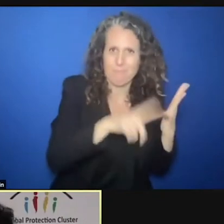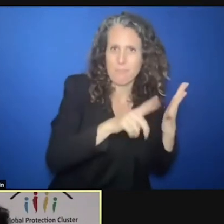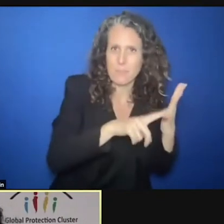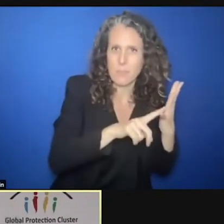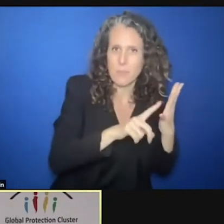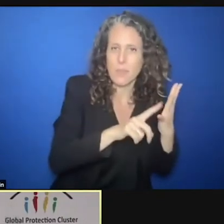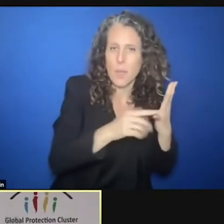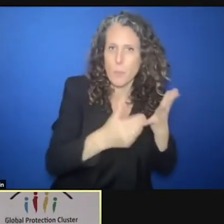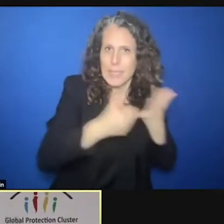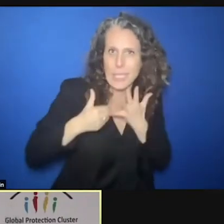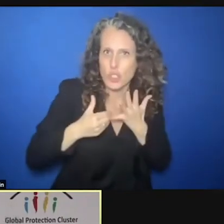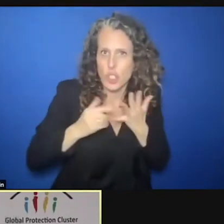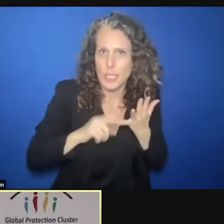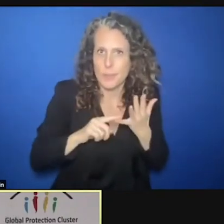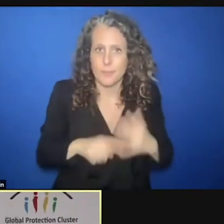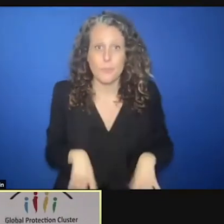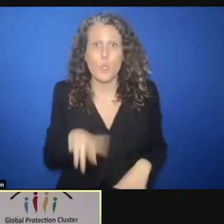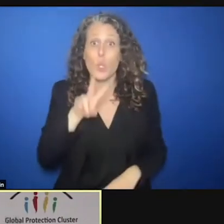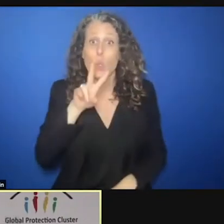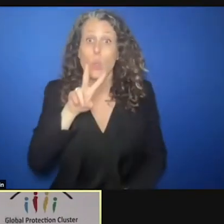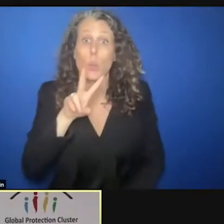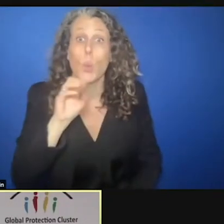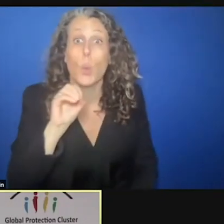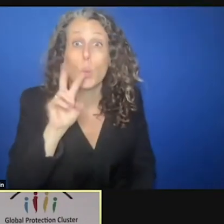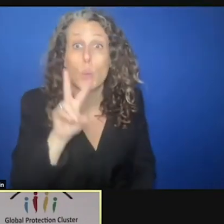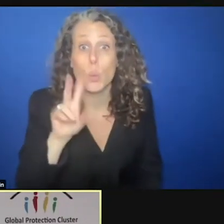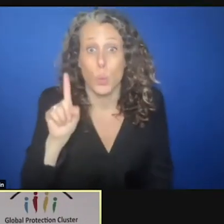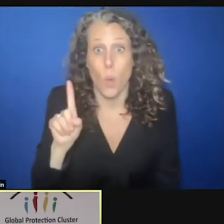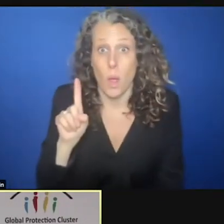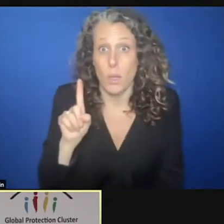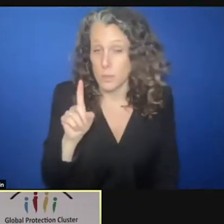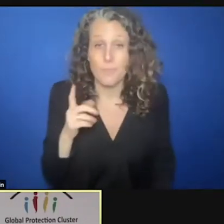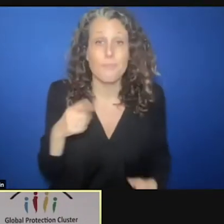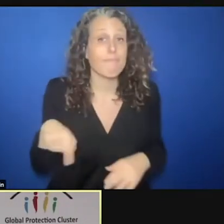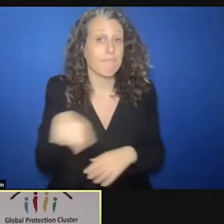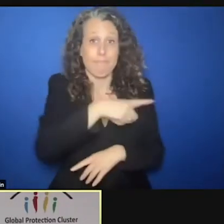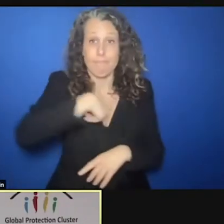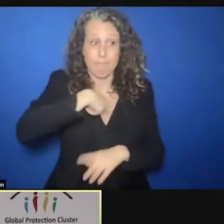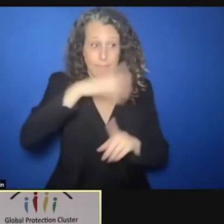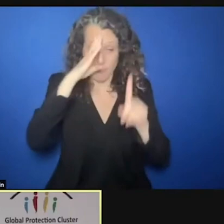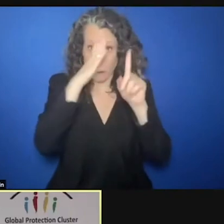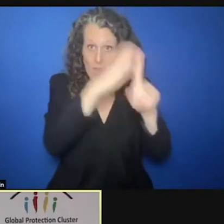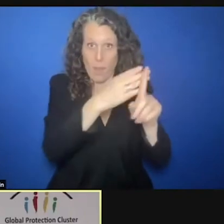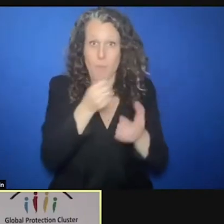At the beginning of 2021, we have planned to deliver aid for 58 million people.